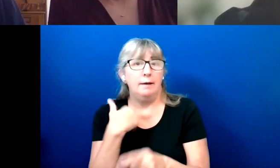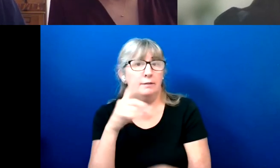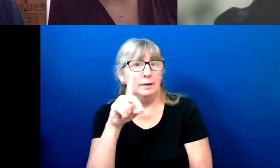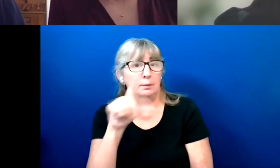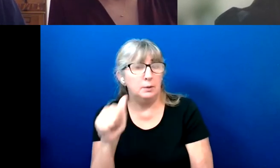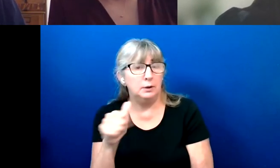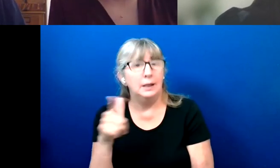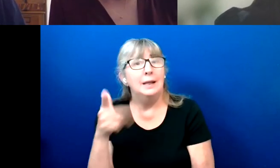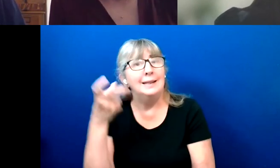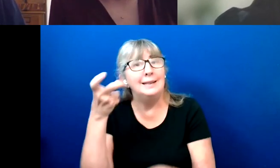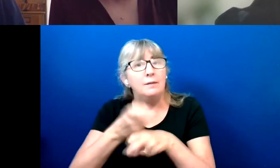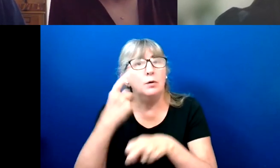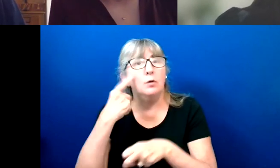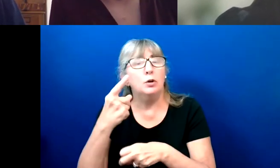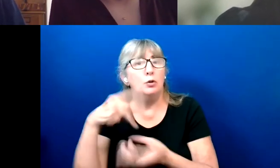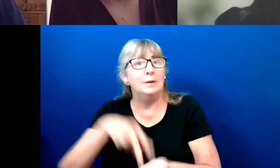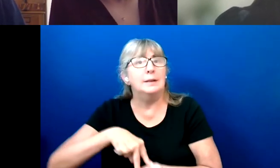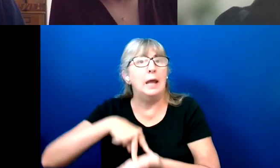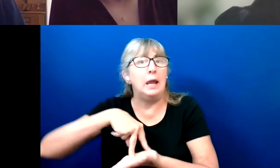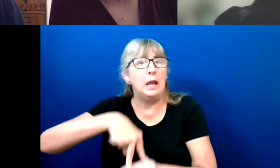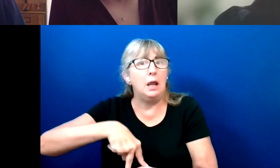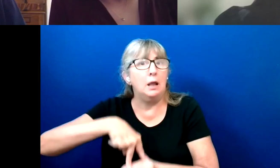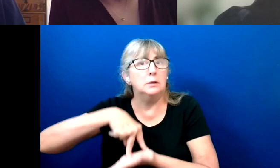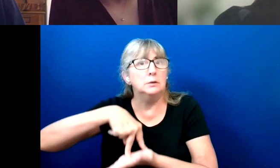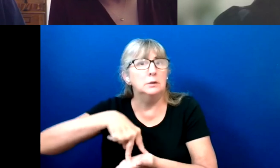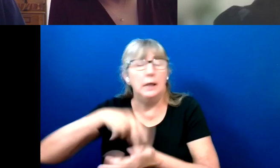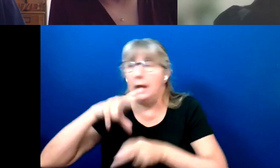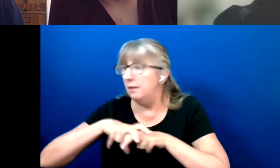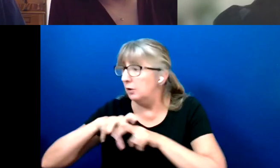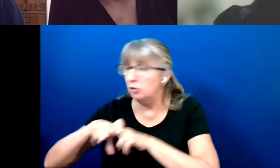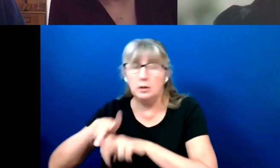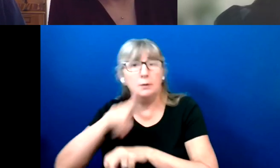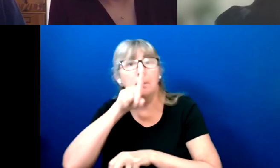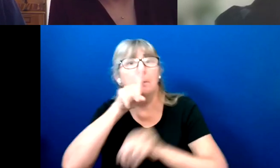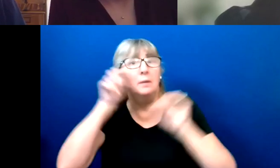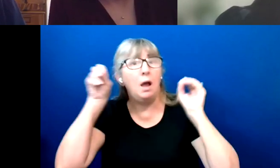difficult for you to stand and there's no chair where you can wait, that might make